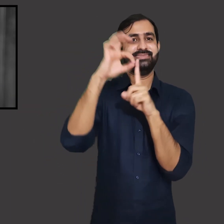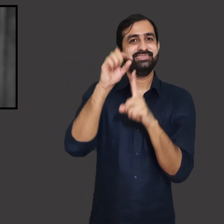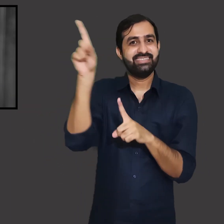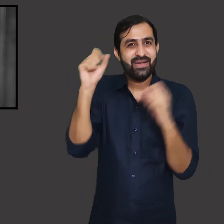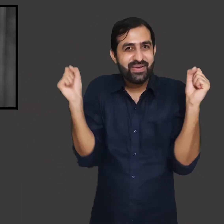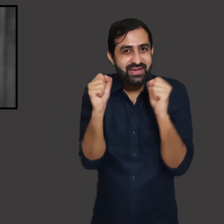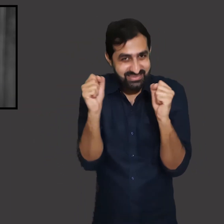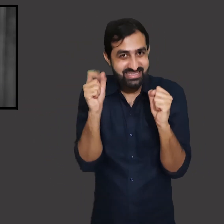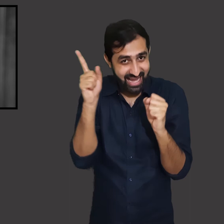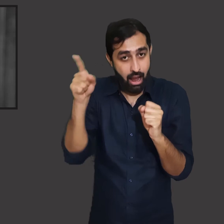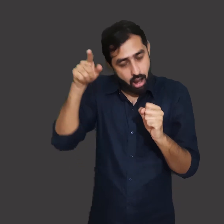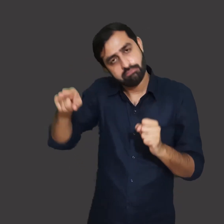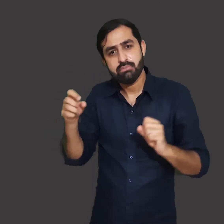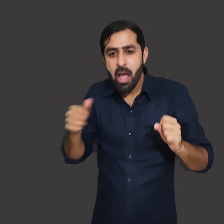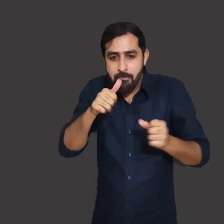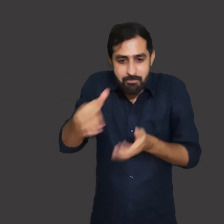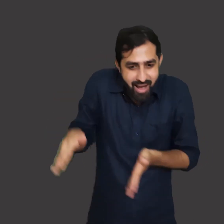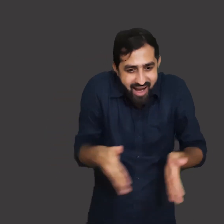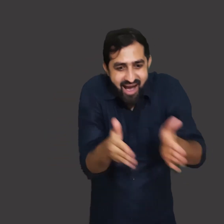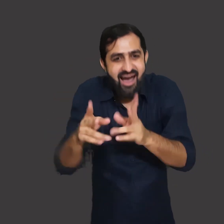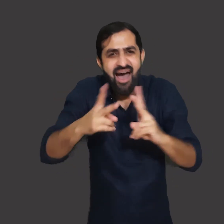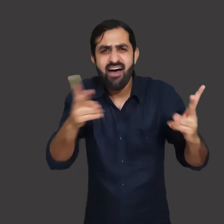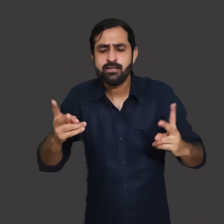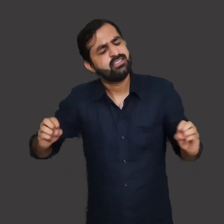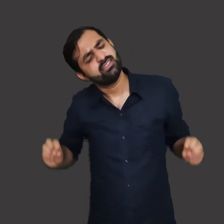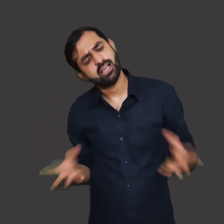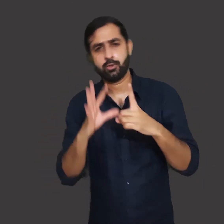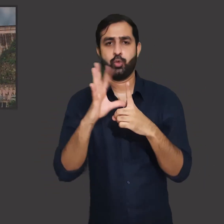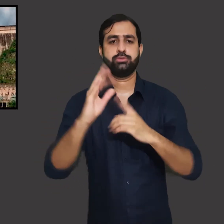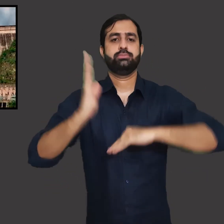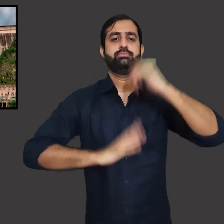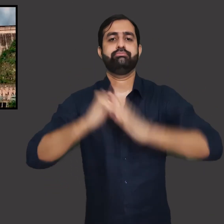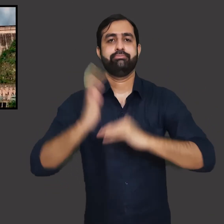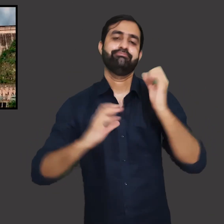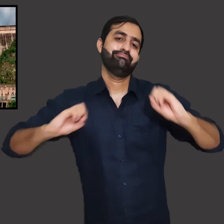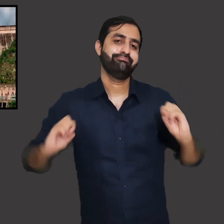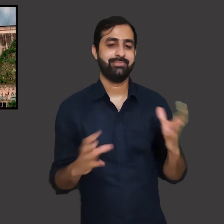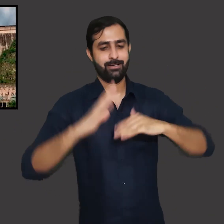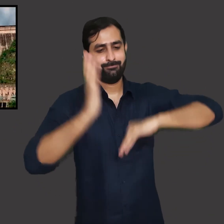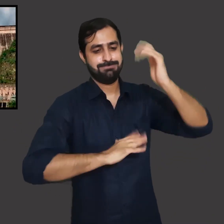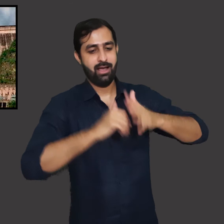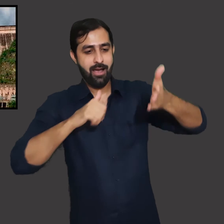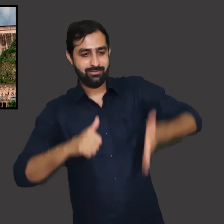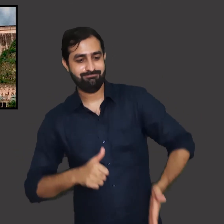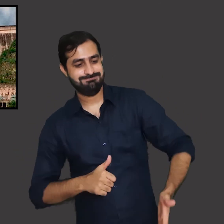In Himachal Pradesh, Bhakra-Nangal dam was built on Sutlej River.